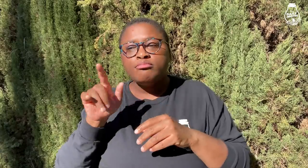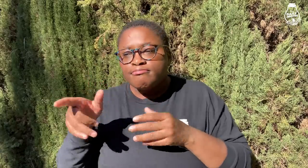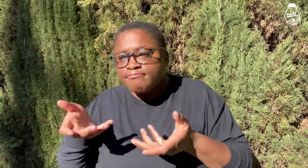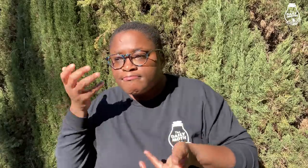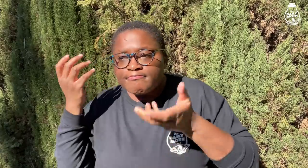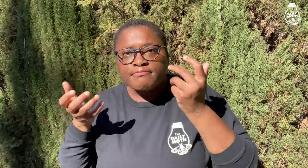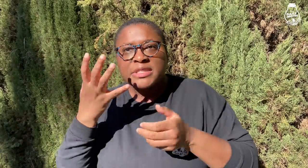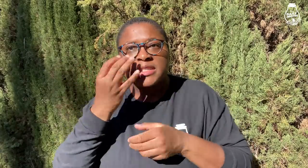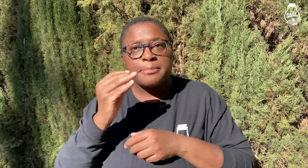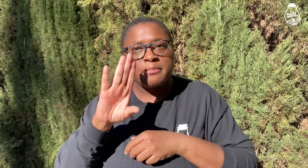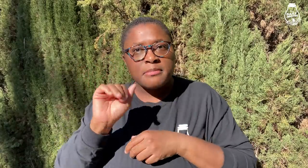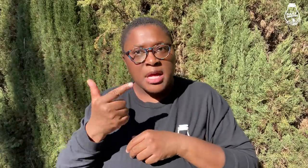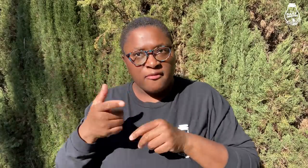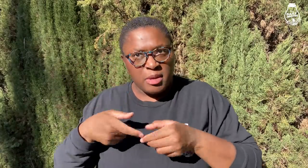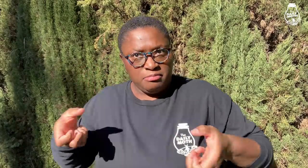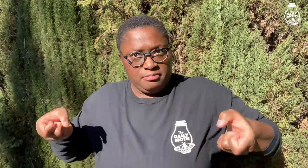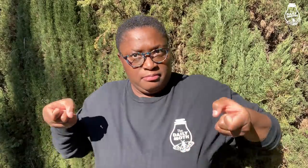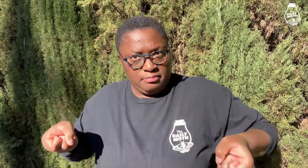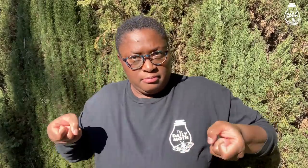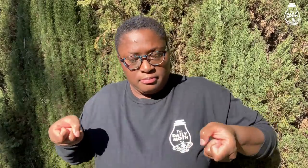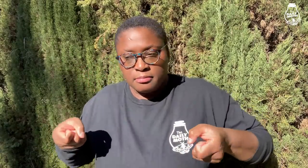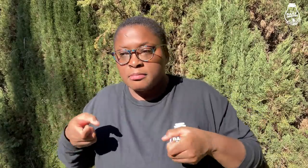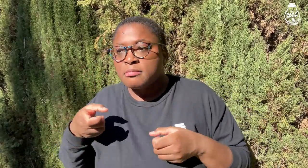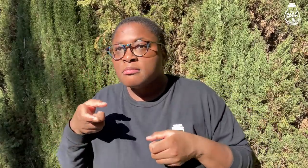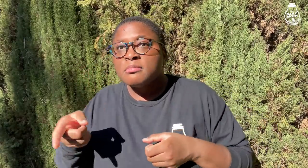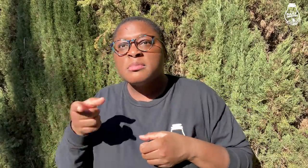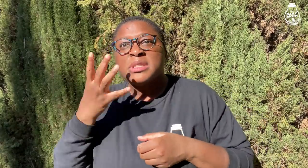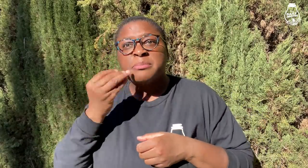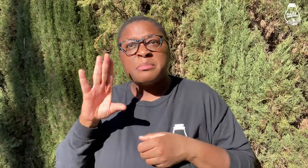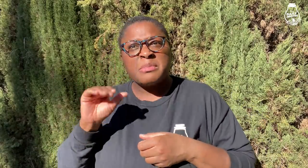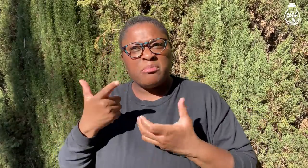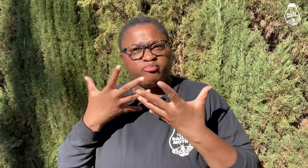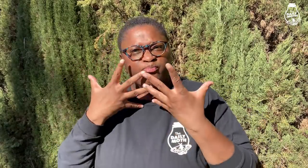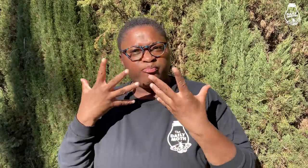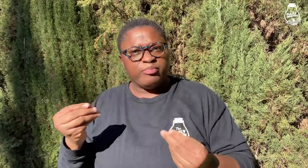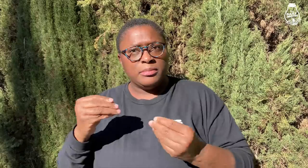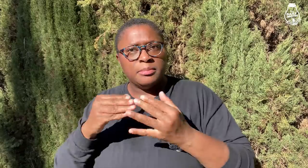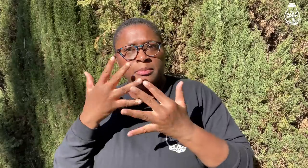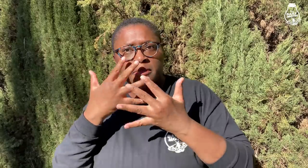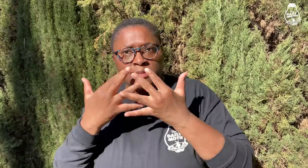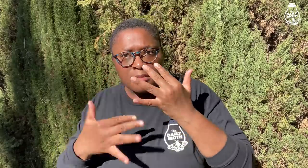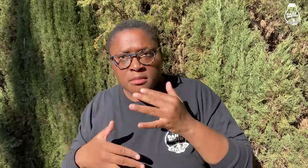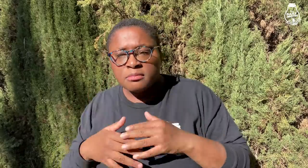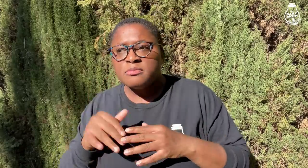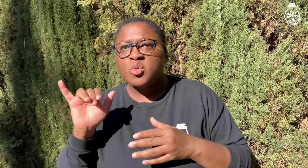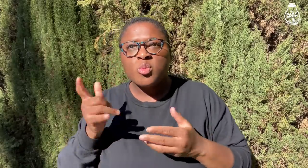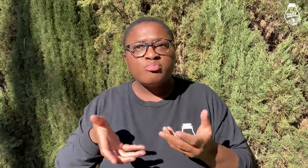Porter also looked through a sleeping bag in the tote and found it soaked with blood.